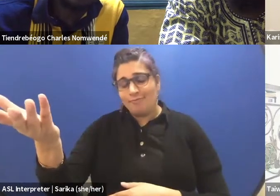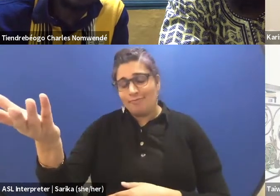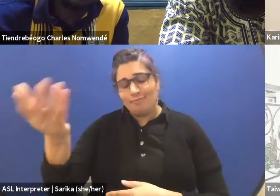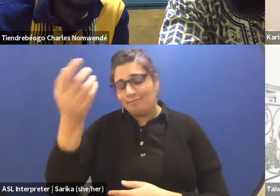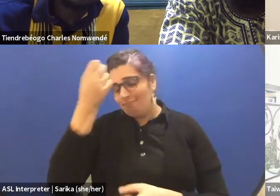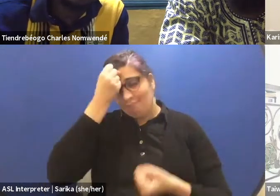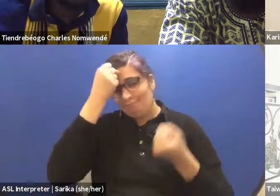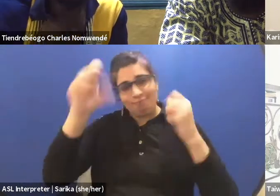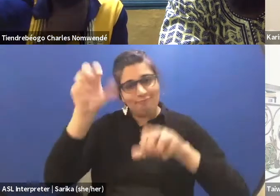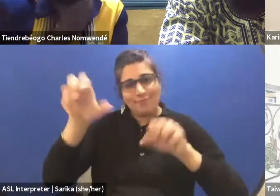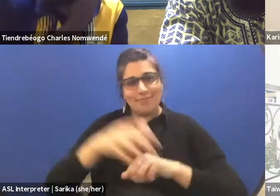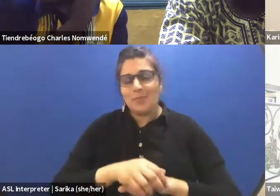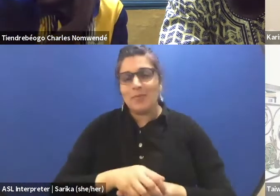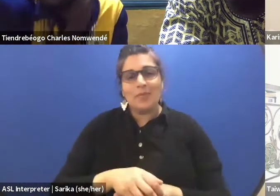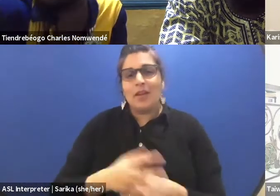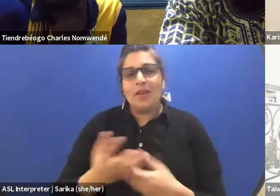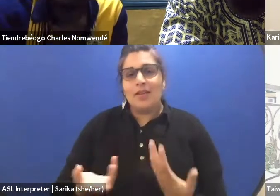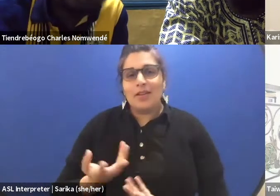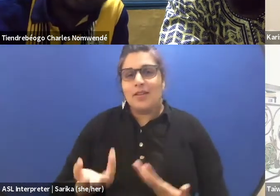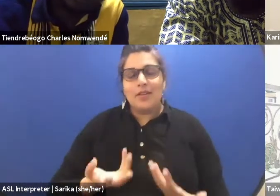about this question, and to repeat myself again,